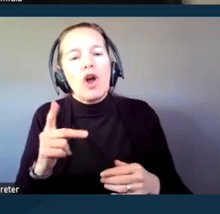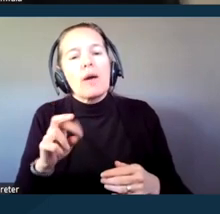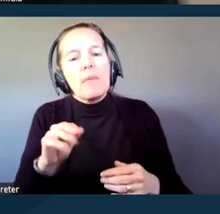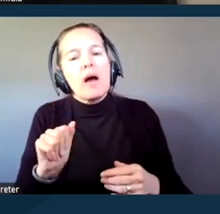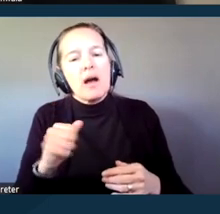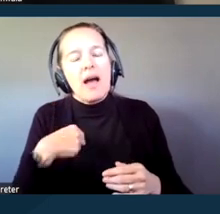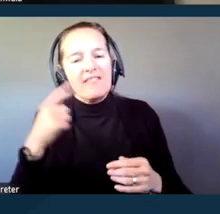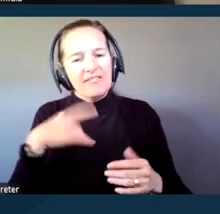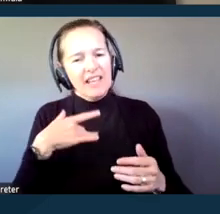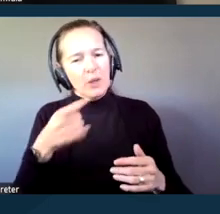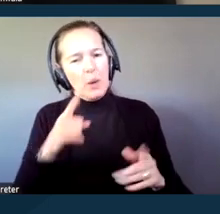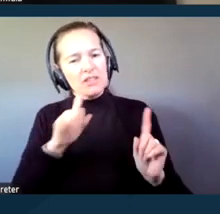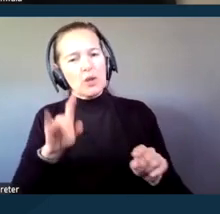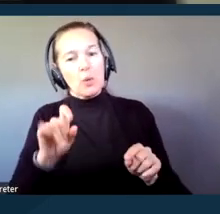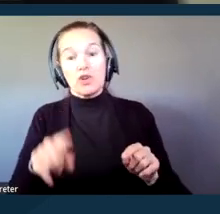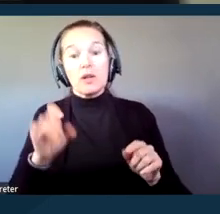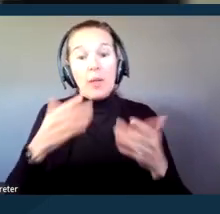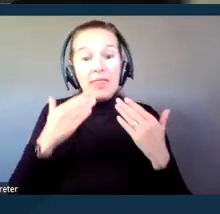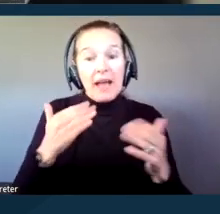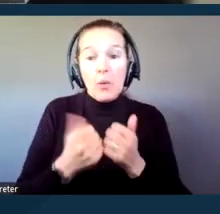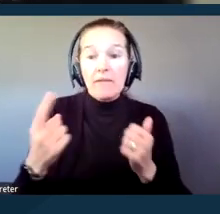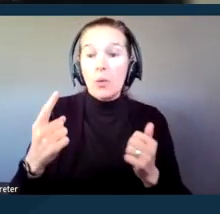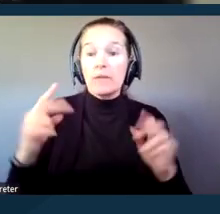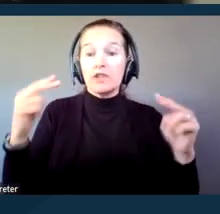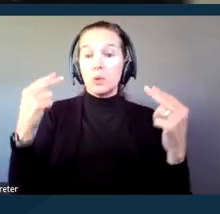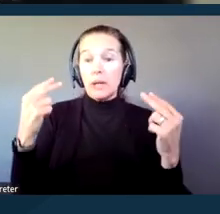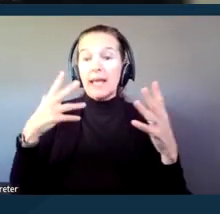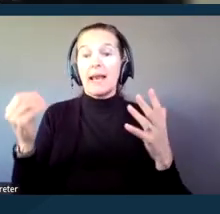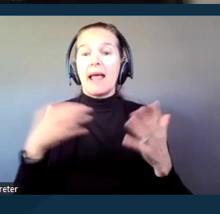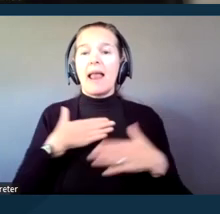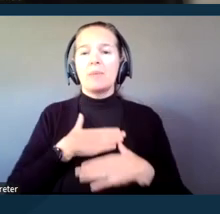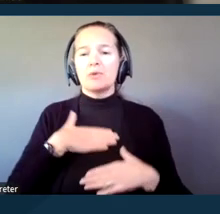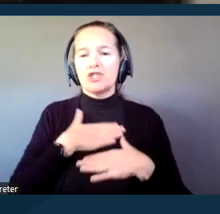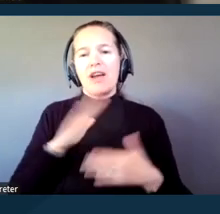Thanks, everybody, for tuning in and appreciate you all. Have a great day.